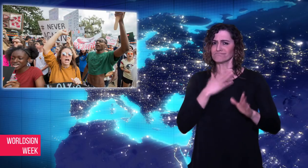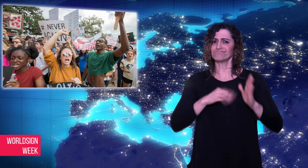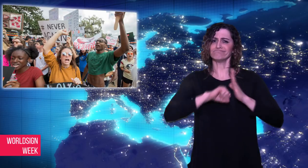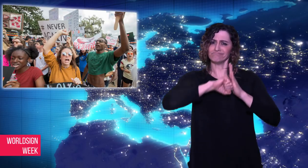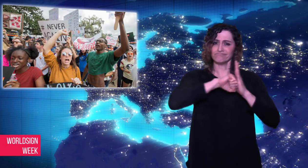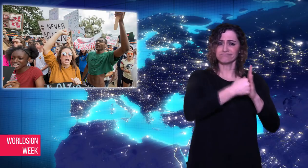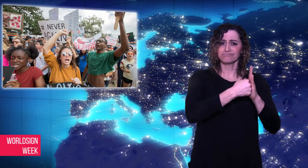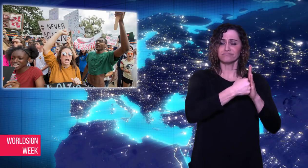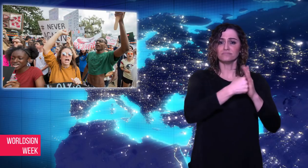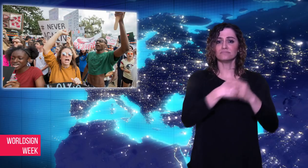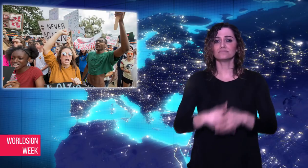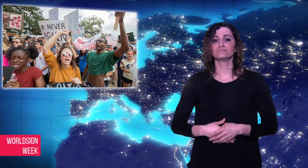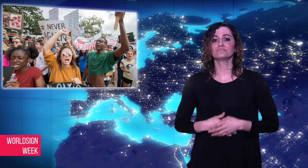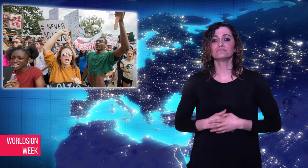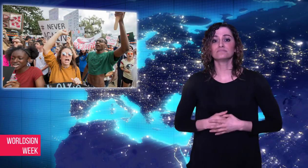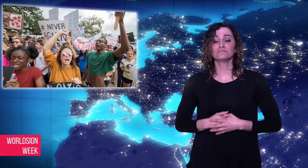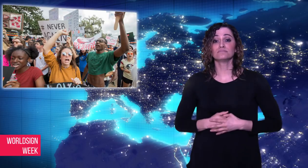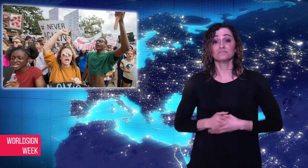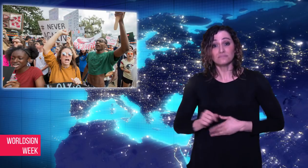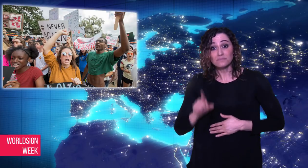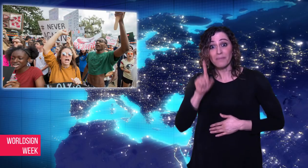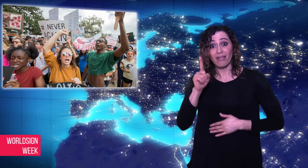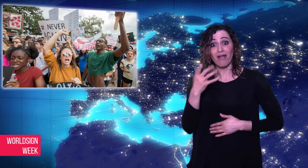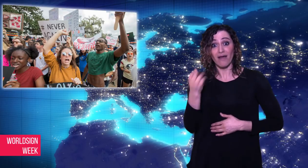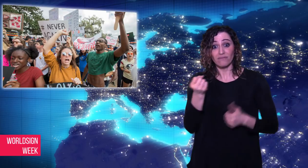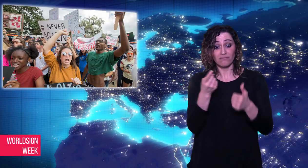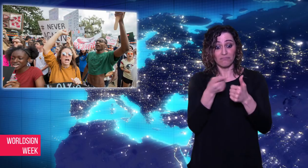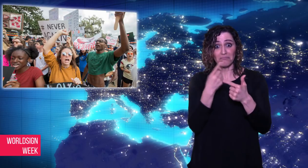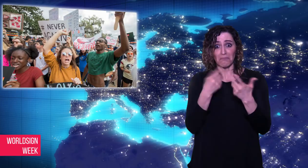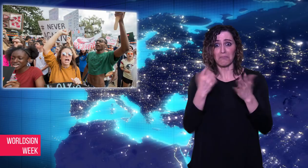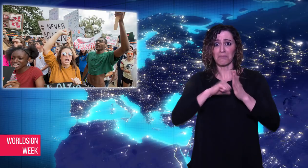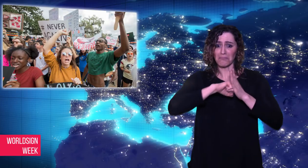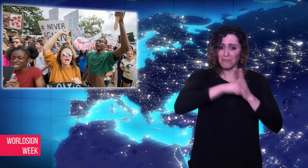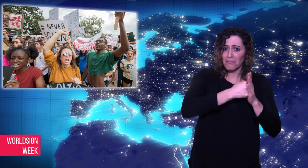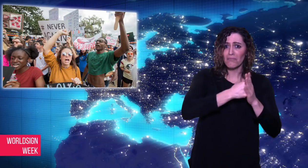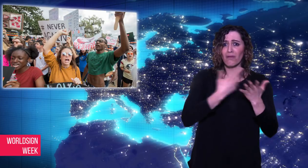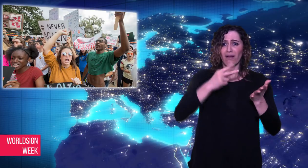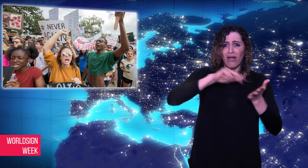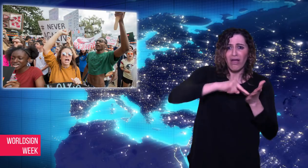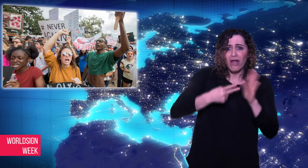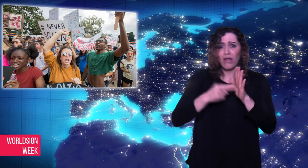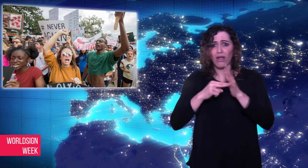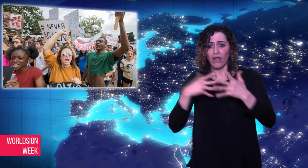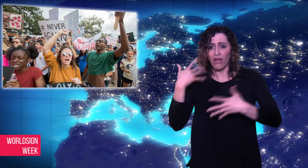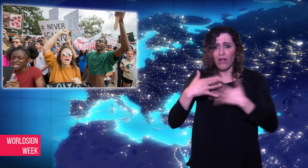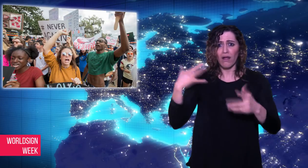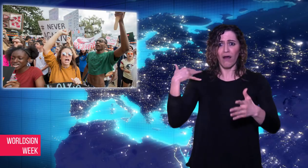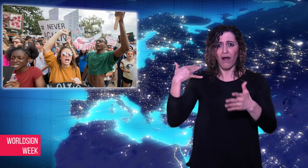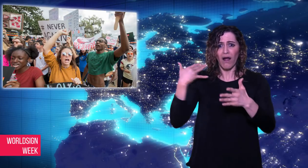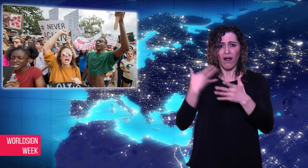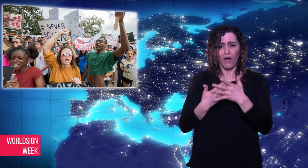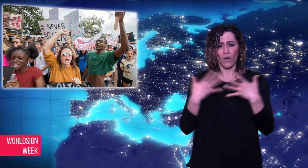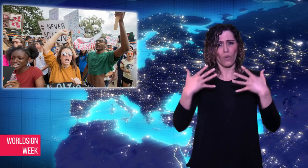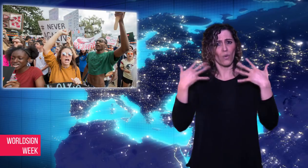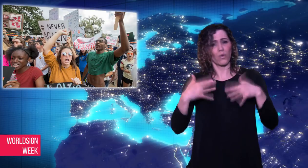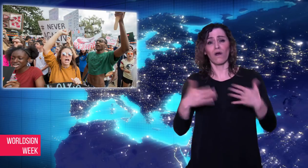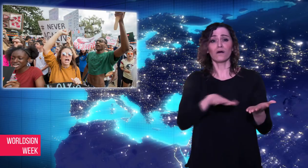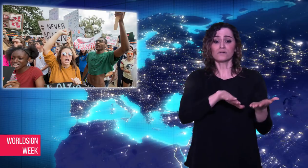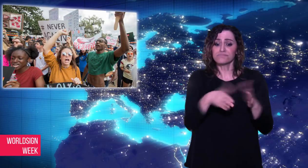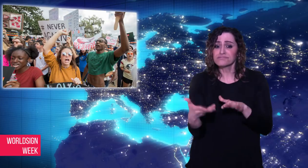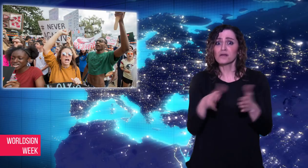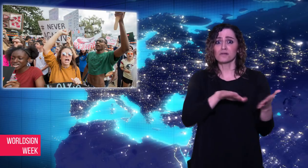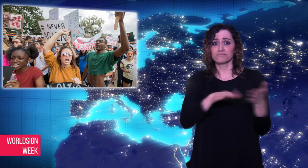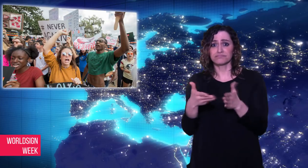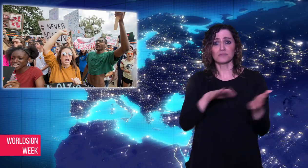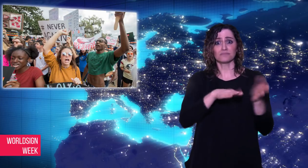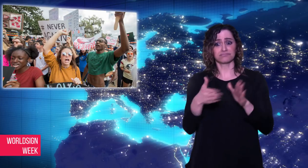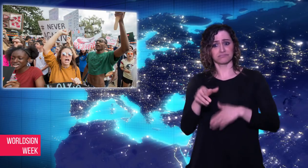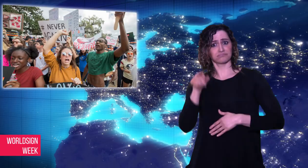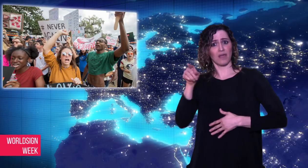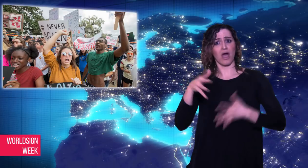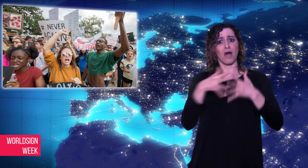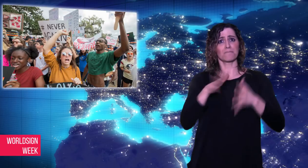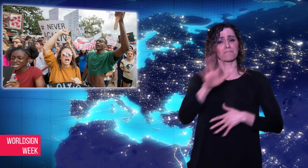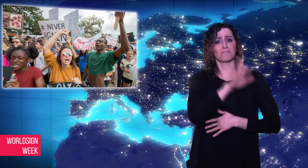25 times remains higher than the other 22